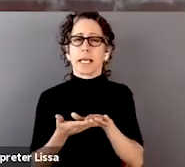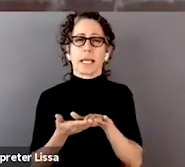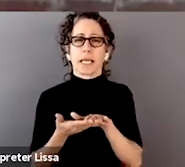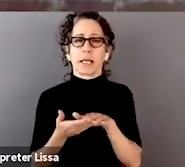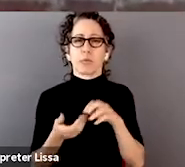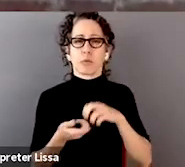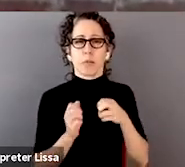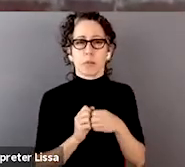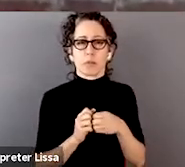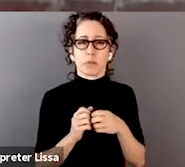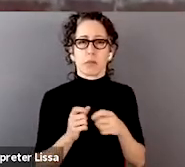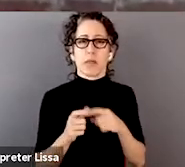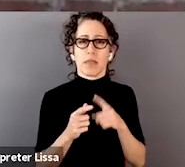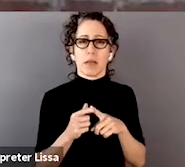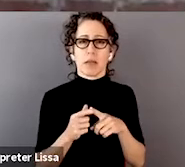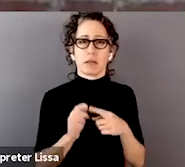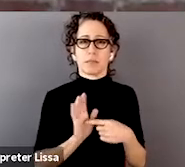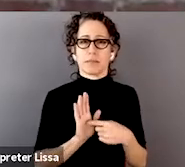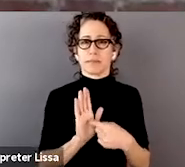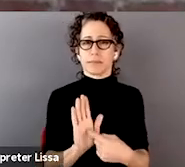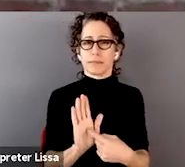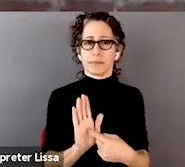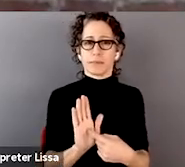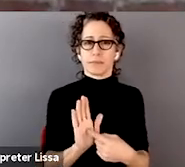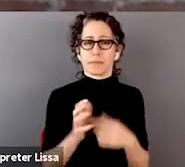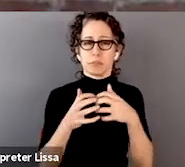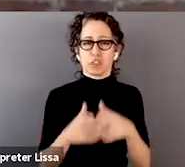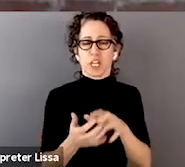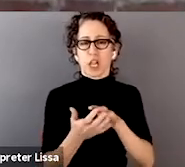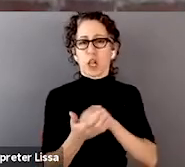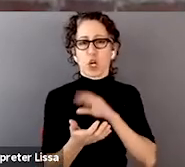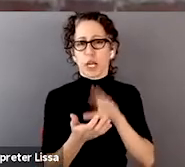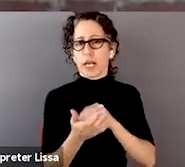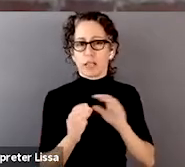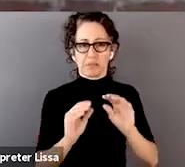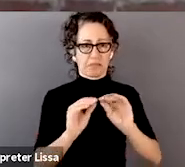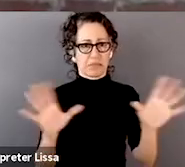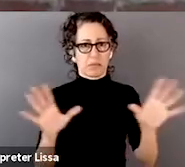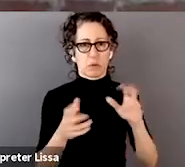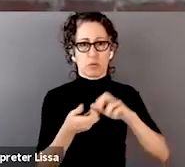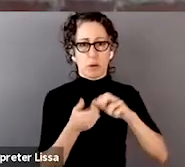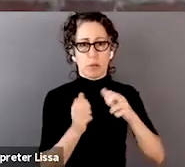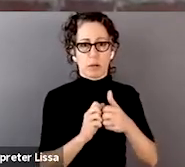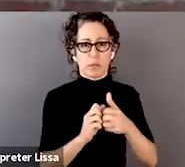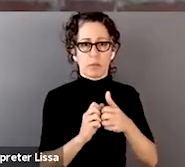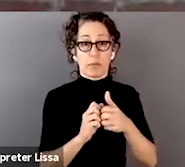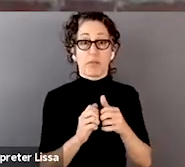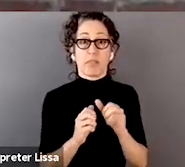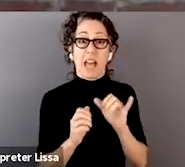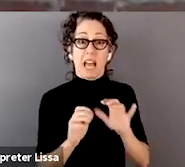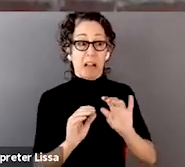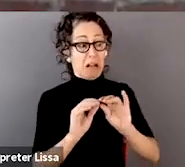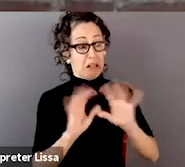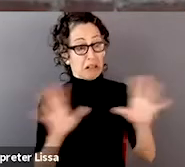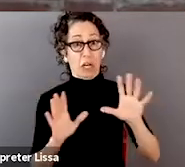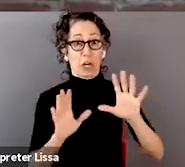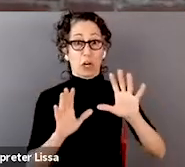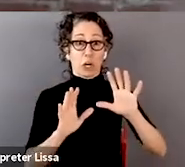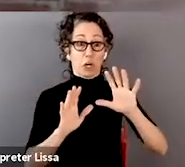as a straight machine learning problem are actually pretty rare, and so to me, the big challenge has to do